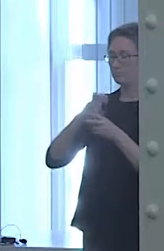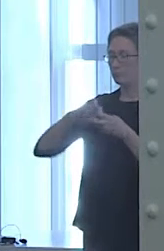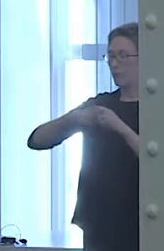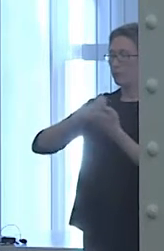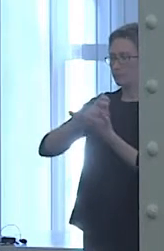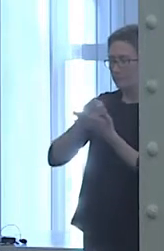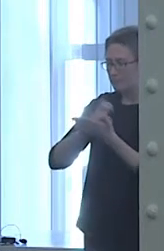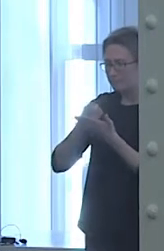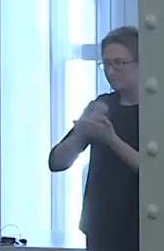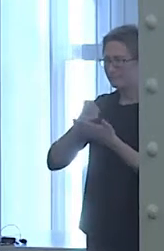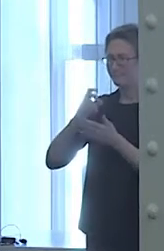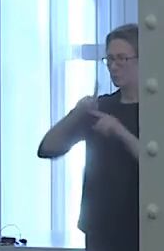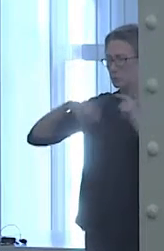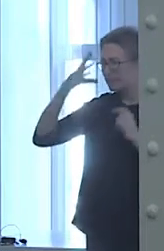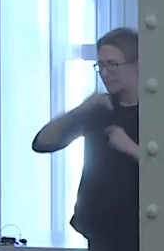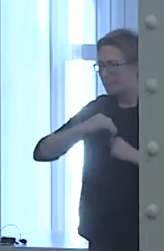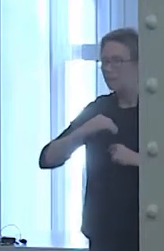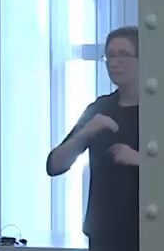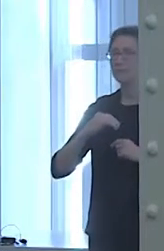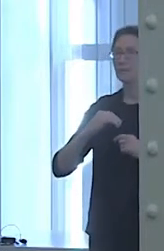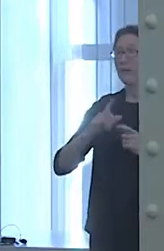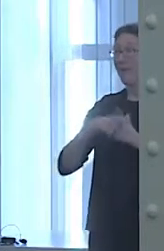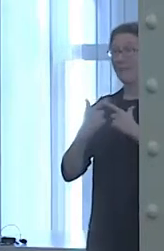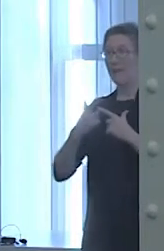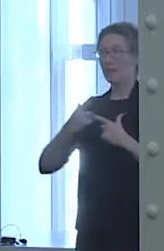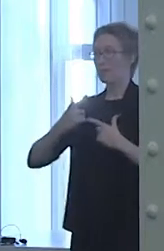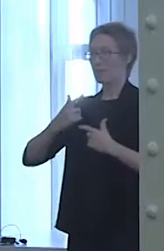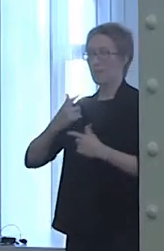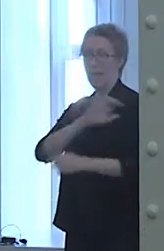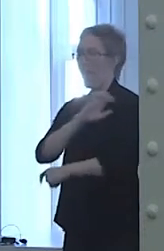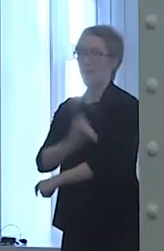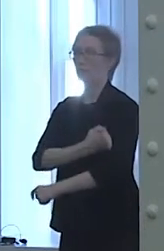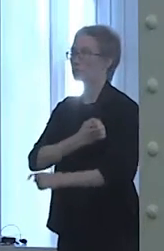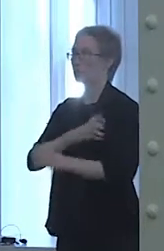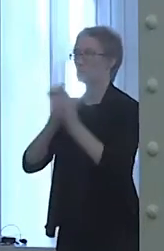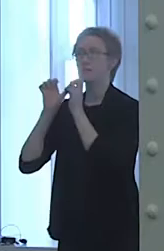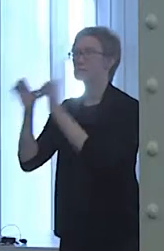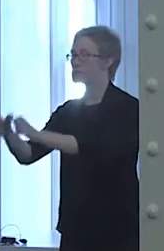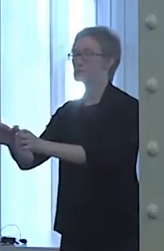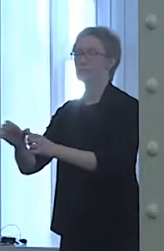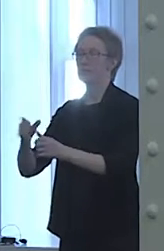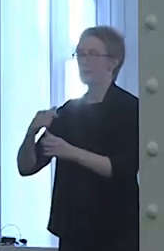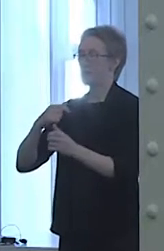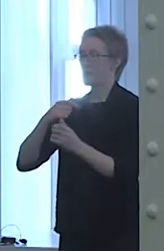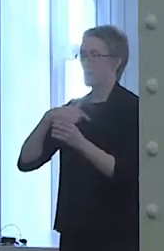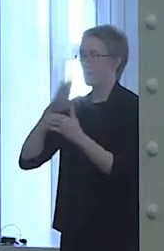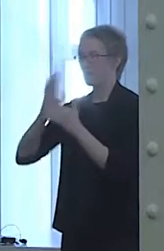where I was feeling great and I could finish a painting that takes four weeks to complete in four hours.